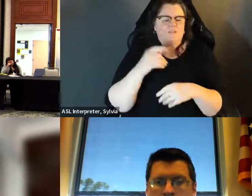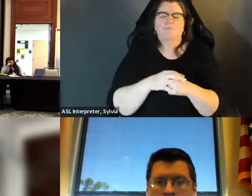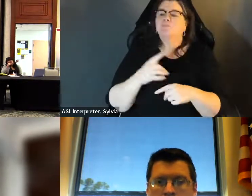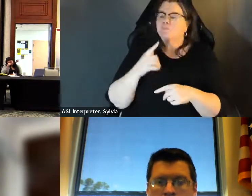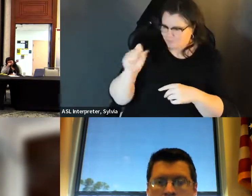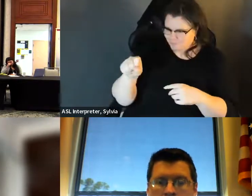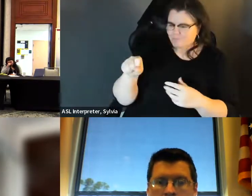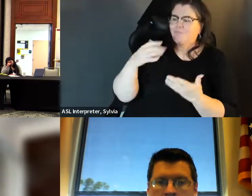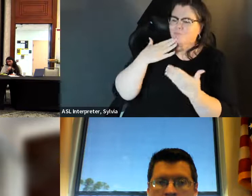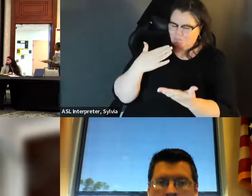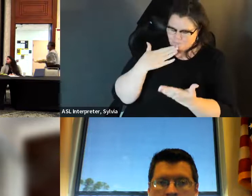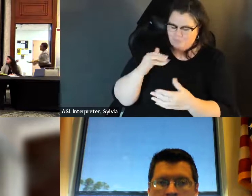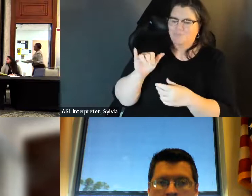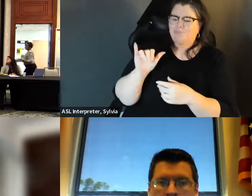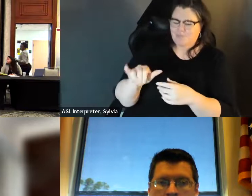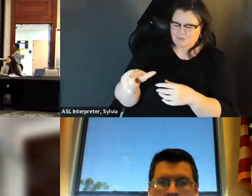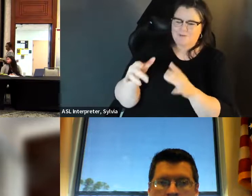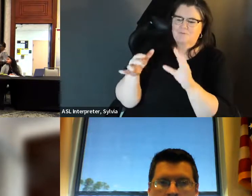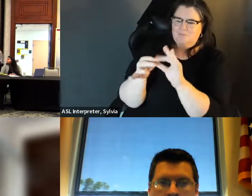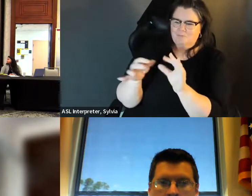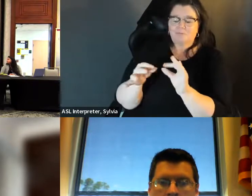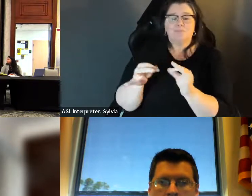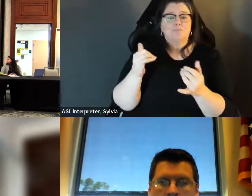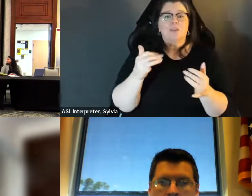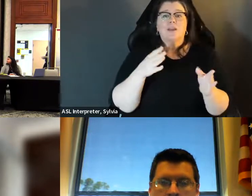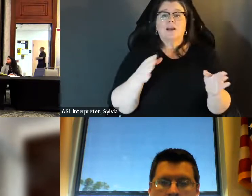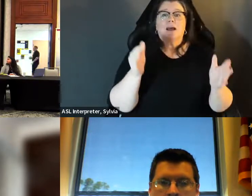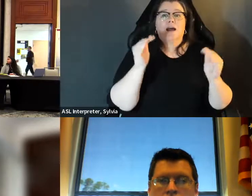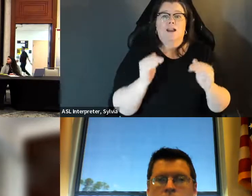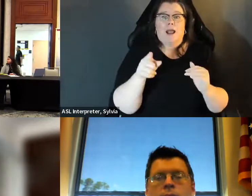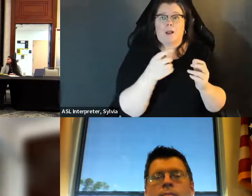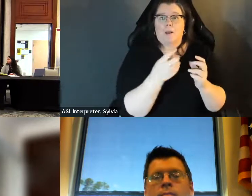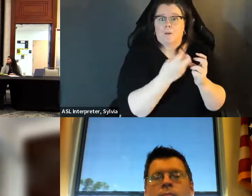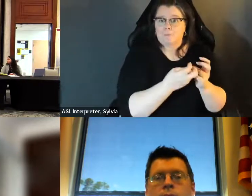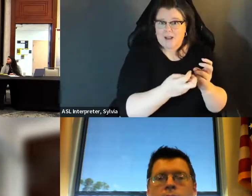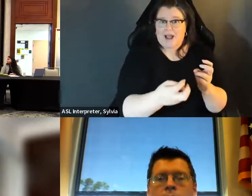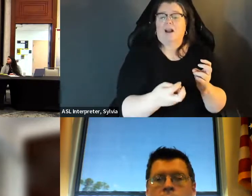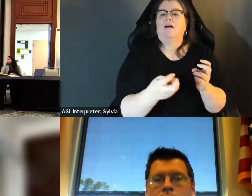general elections. » Yeah, thank you so much for